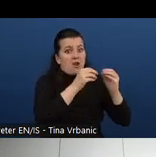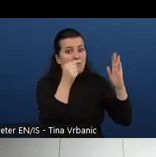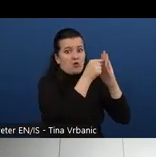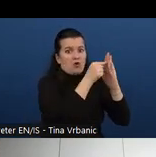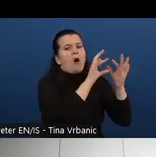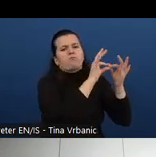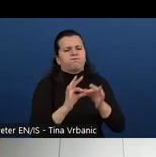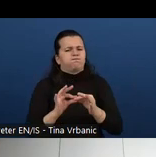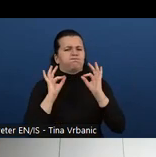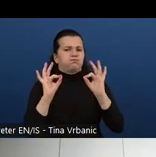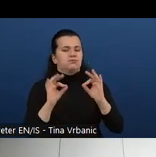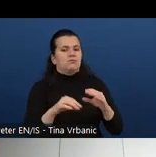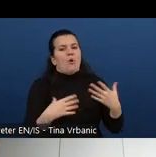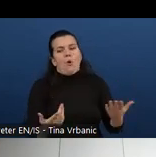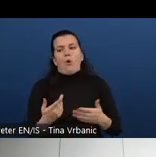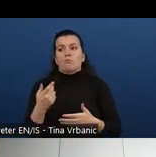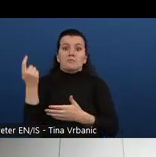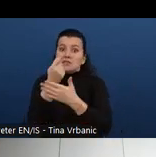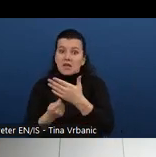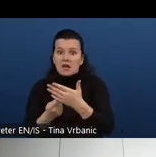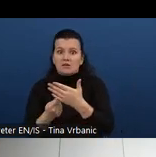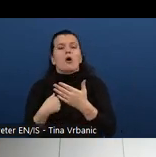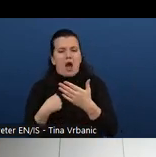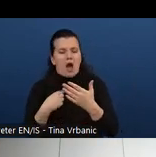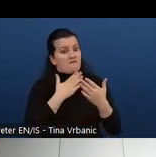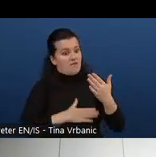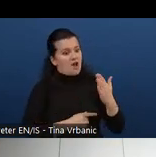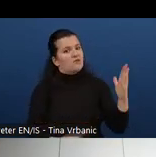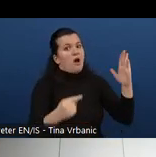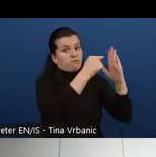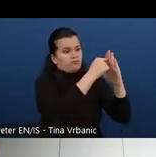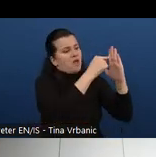use both modules, developers and designers.